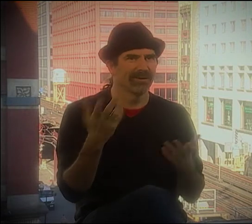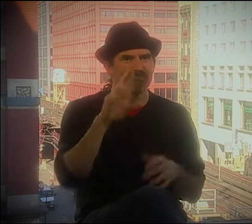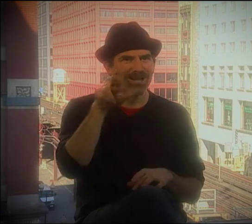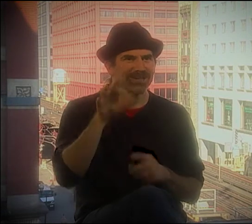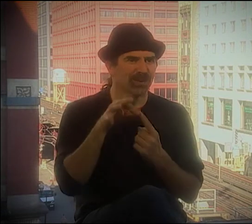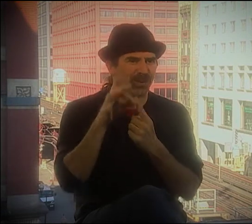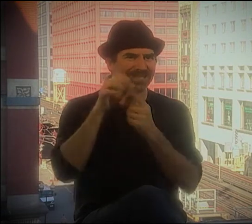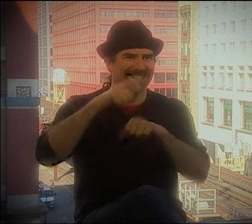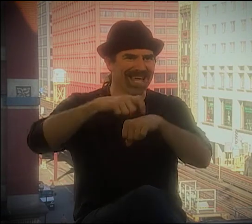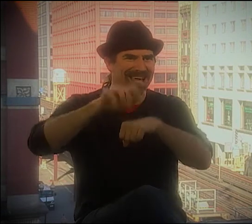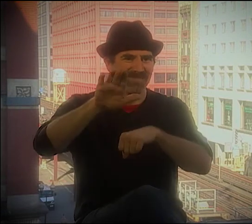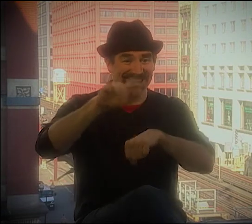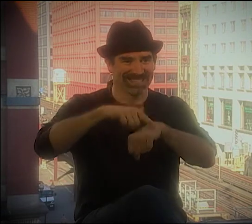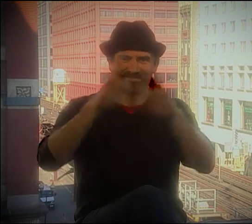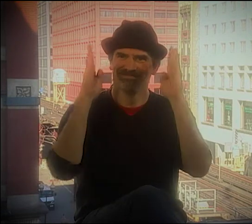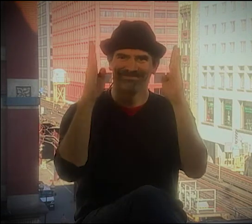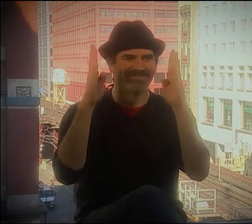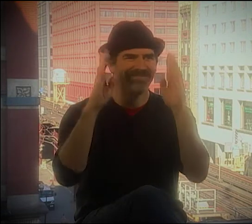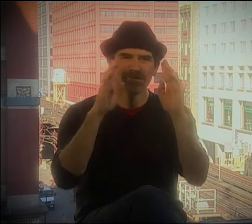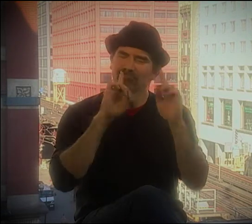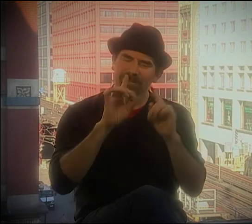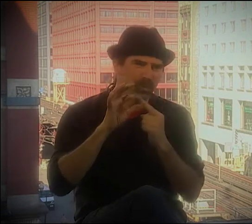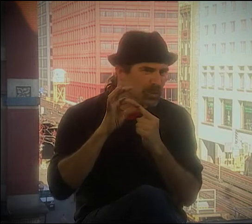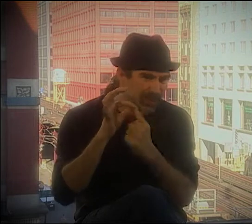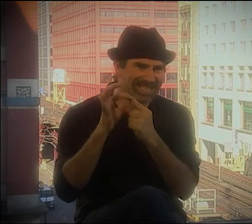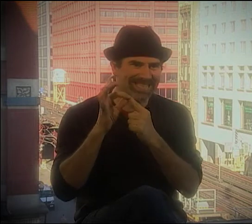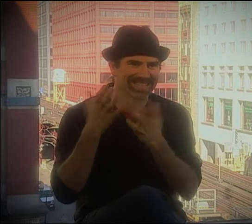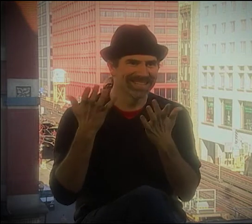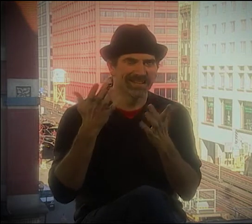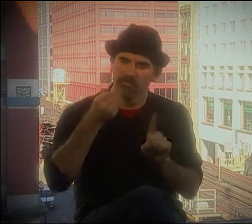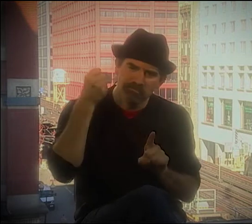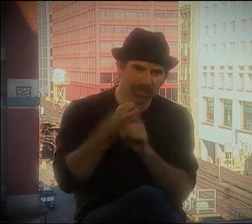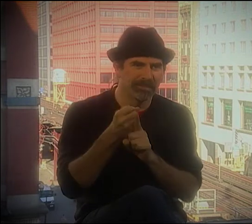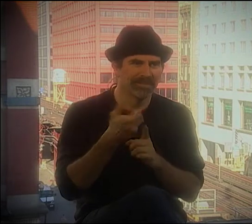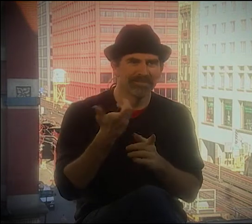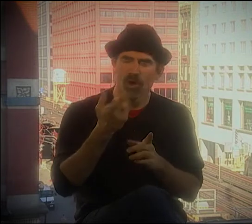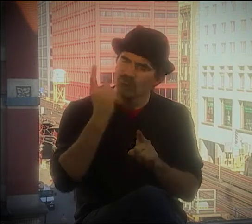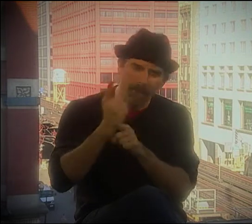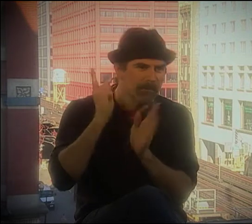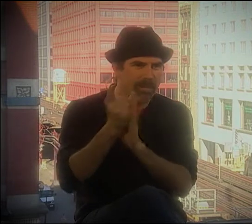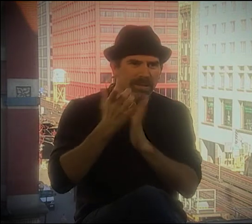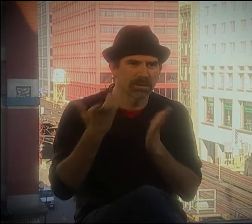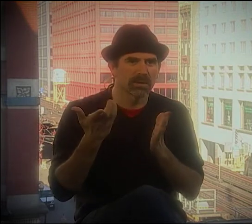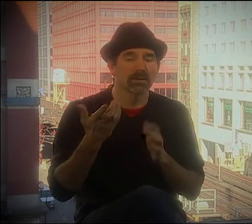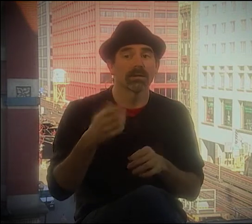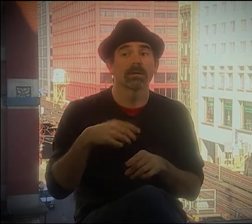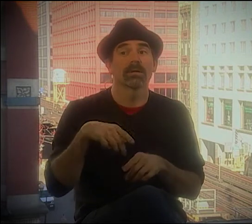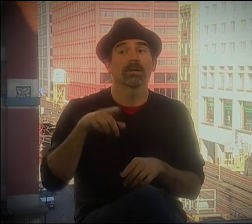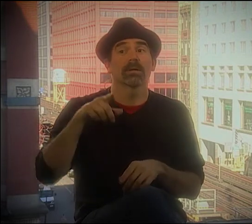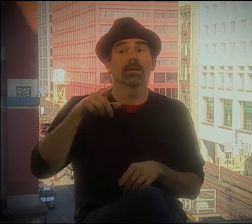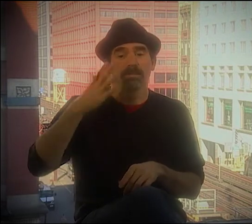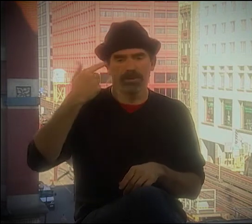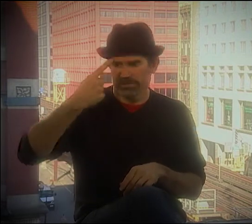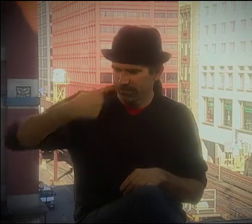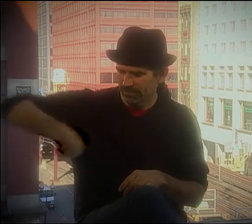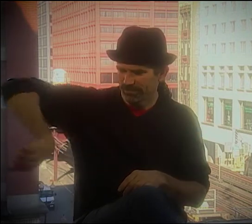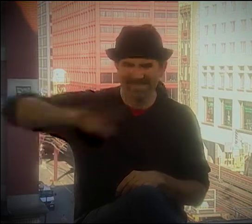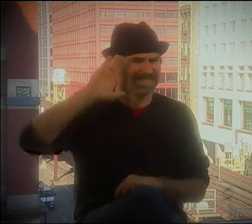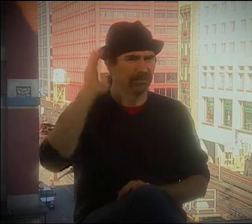FIRST TIME I SAW THIS WAS IN ROCHESTER. I MEAN, ROCHESTER WAS A VERY UNIQUE TIME. I MEAN, IT WAS A VERY SPECIAL